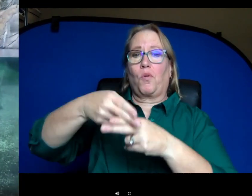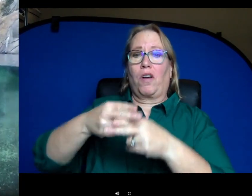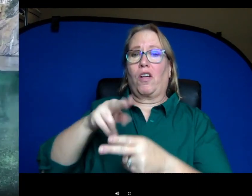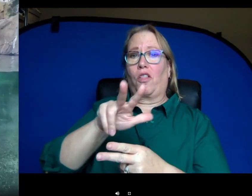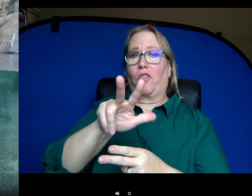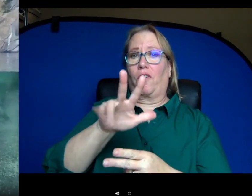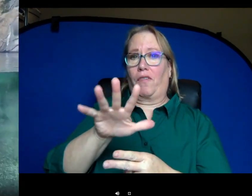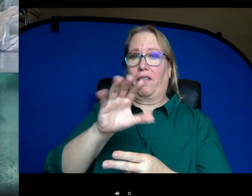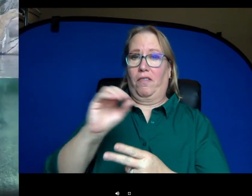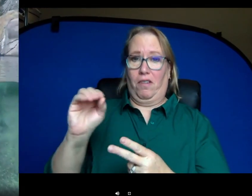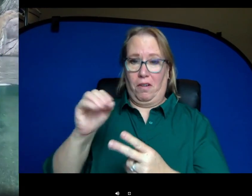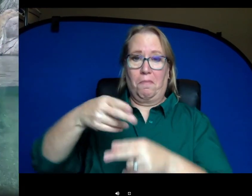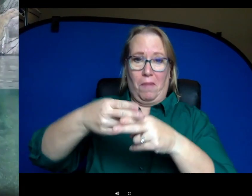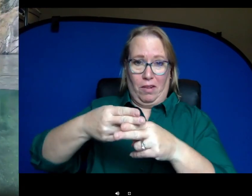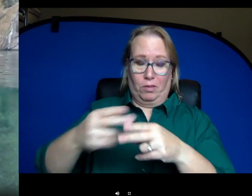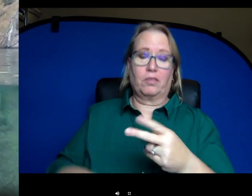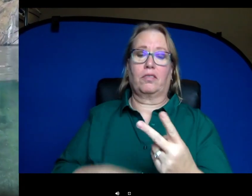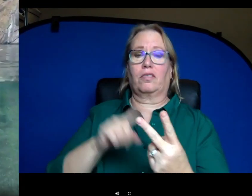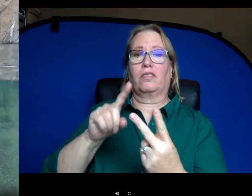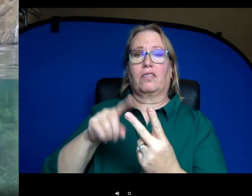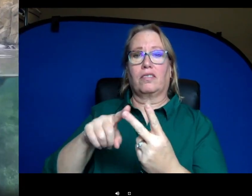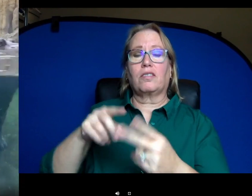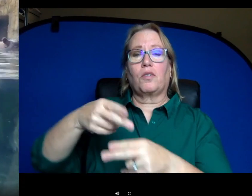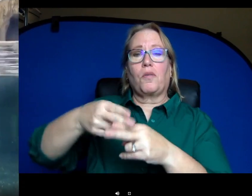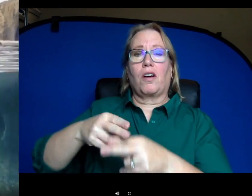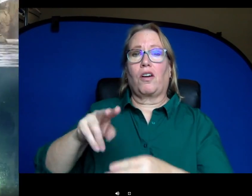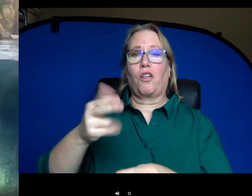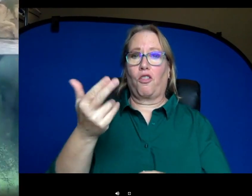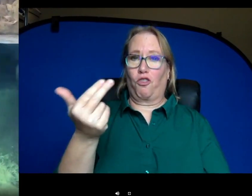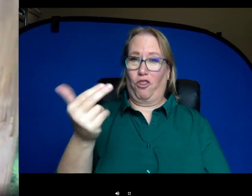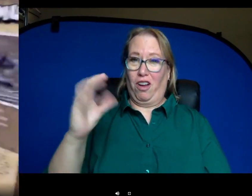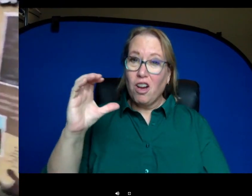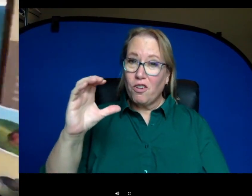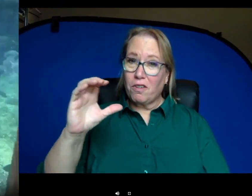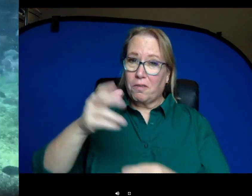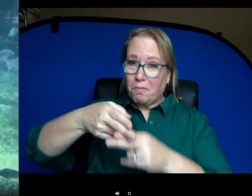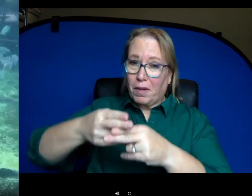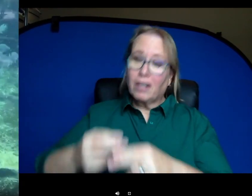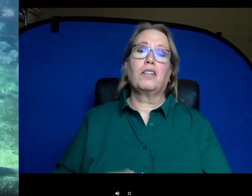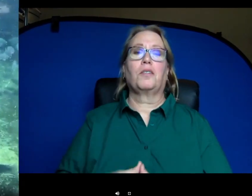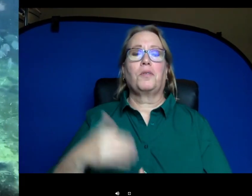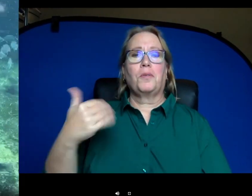Yona over here is weighing at just over 1,300 pounds. So we wanted to tell you